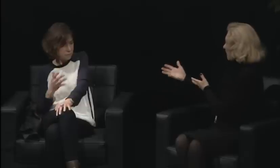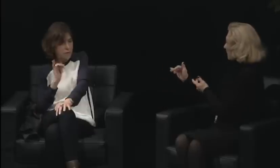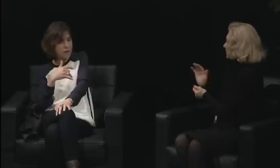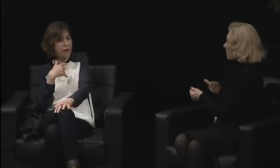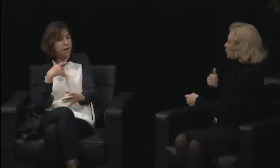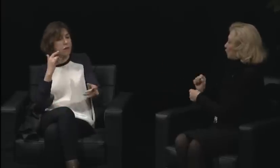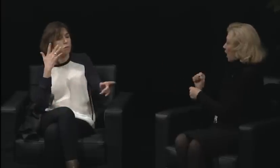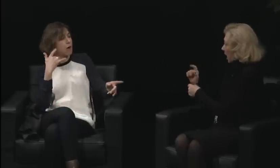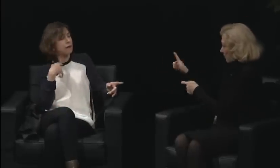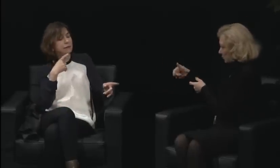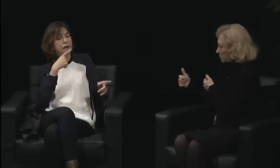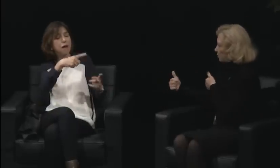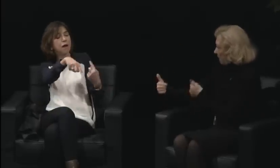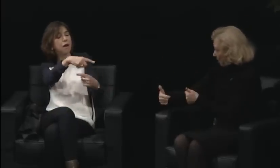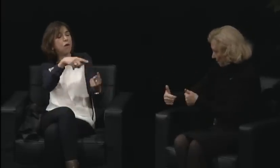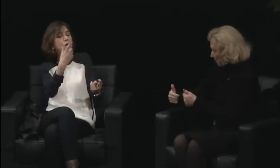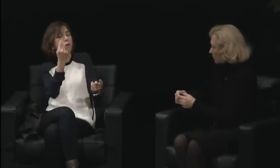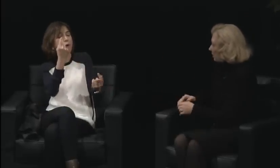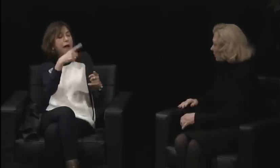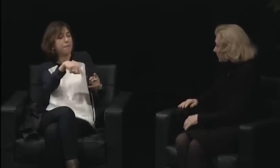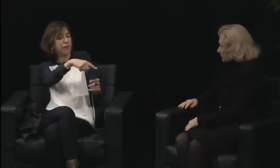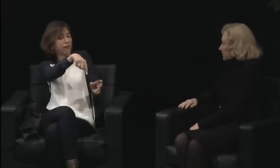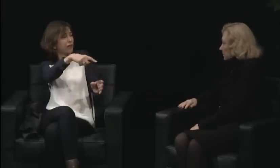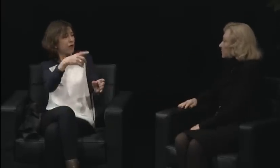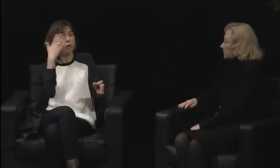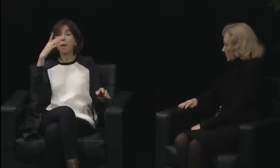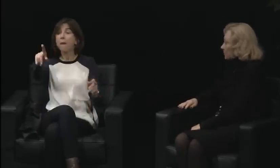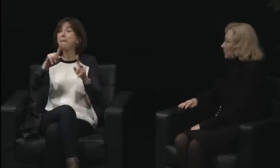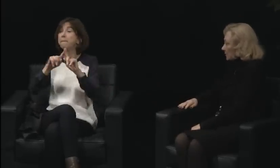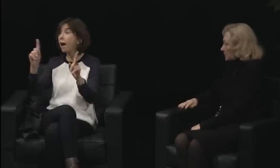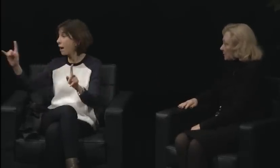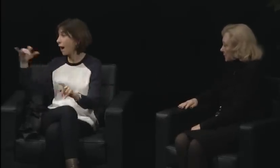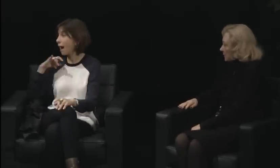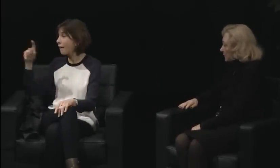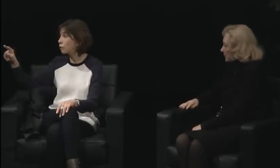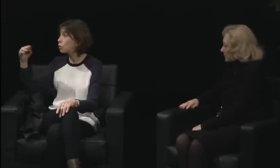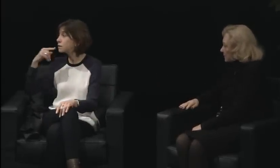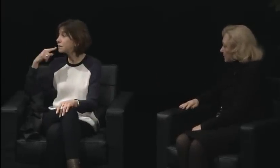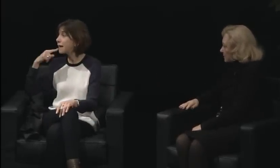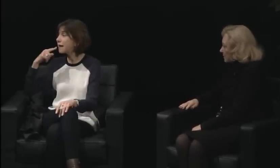Do either of you have thoughts you'd like to share?